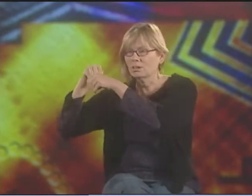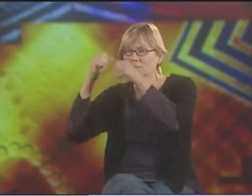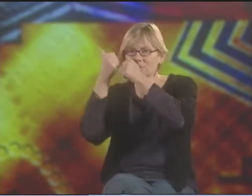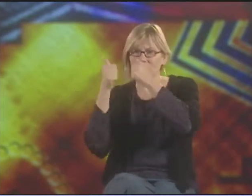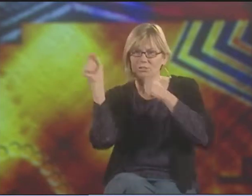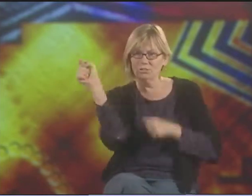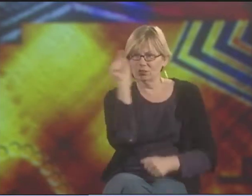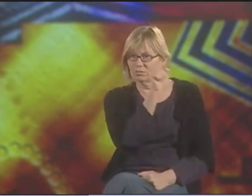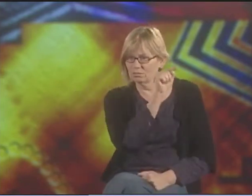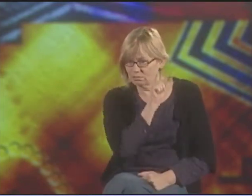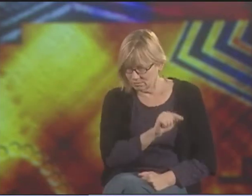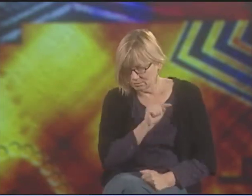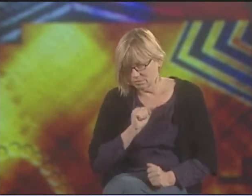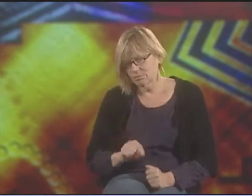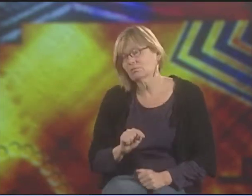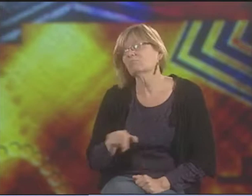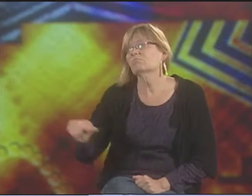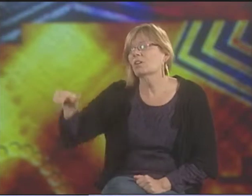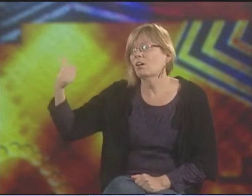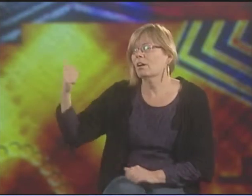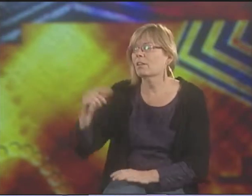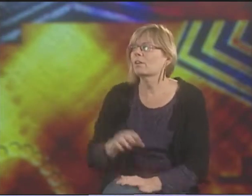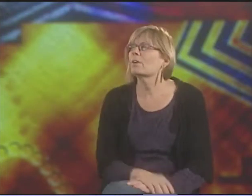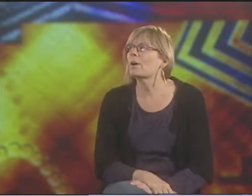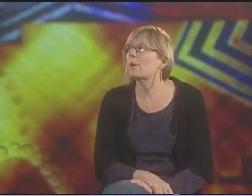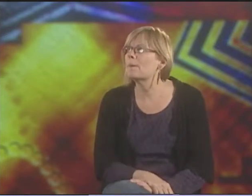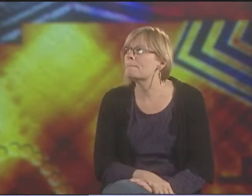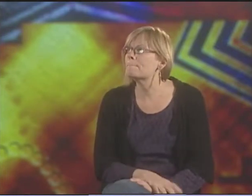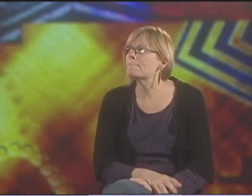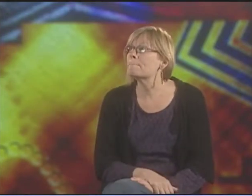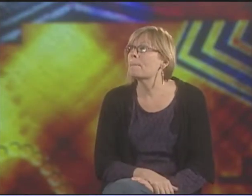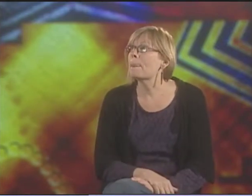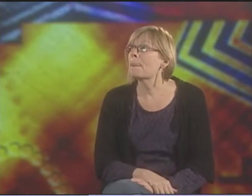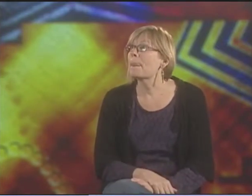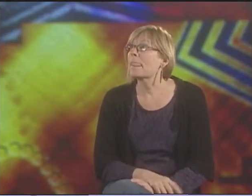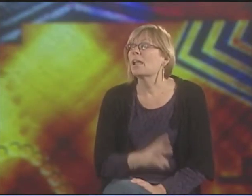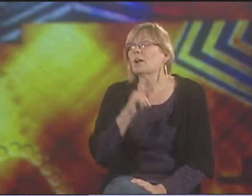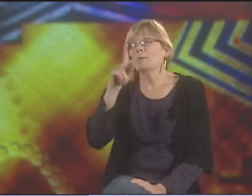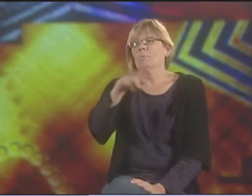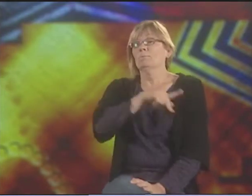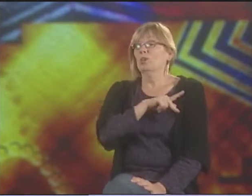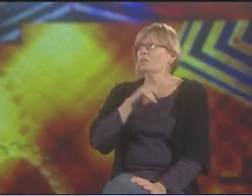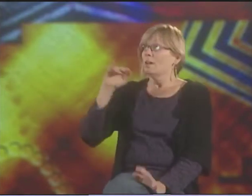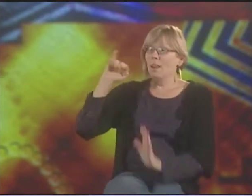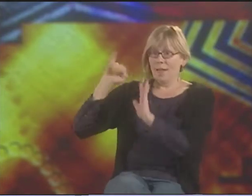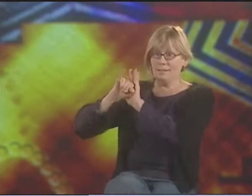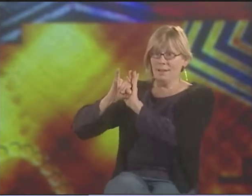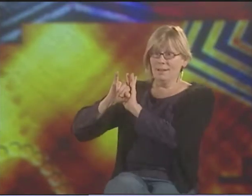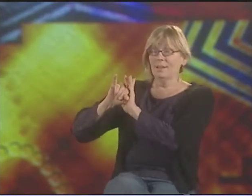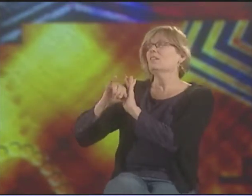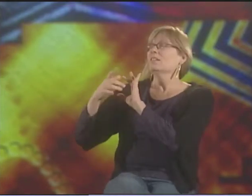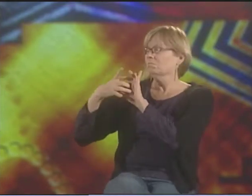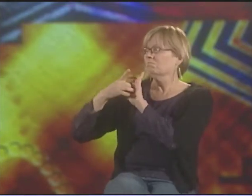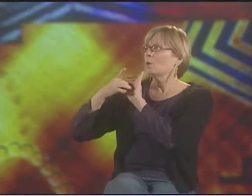LANGUAGE IS ONE CATEGORY THAT OCCURS IN EACH OF THE GENRES OF ASL POETRY.